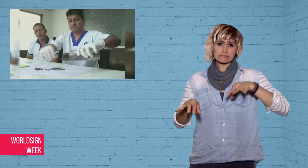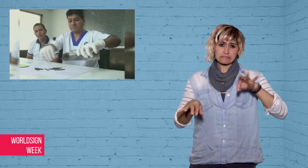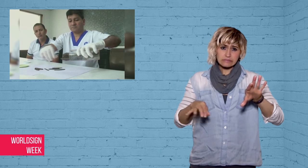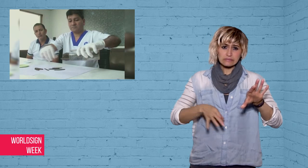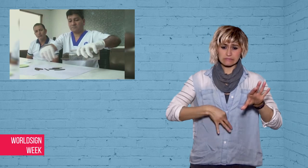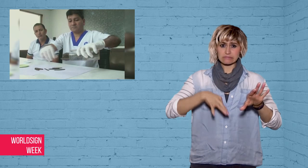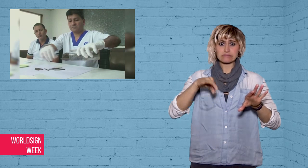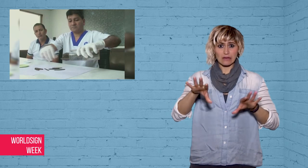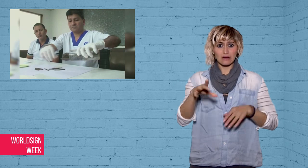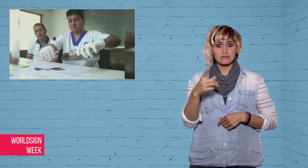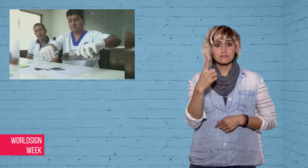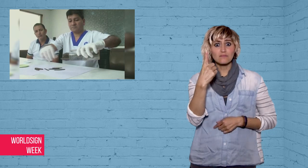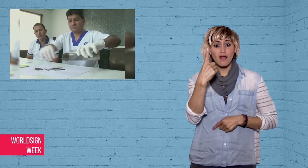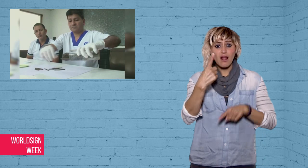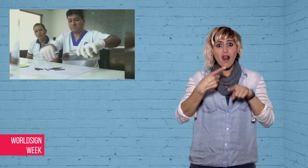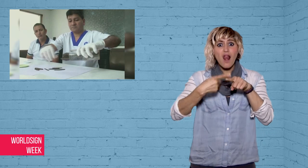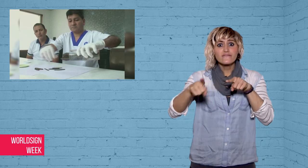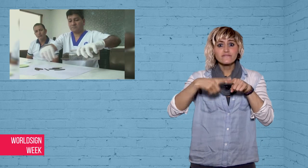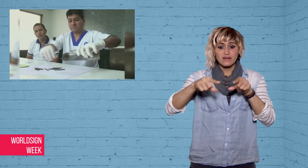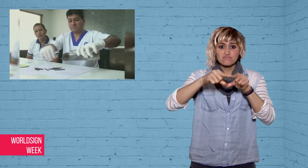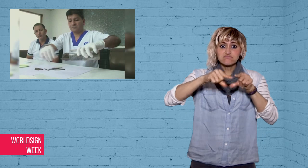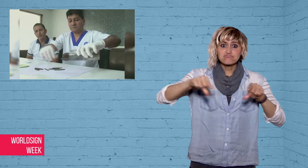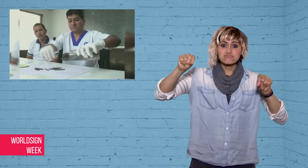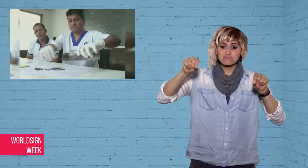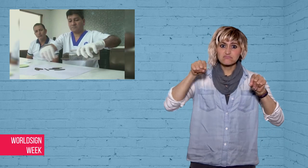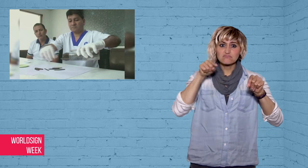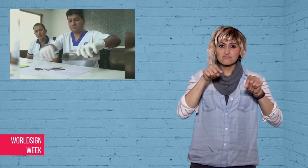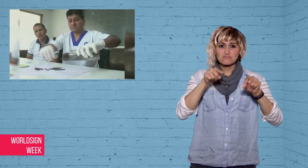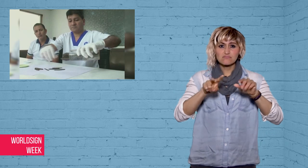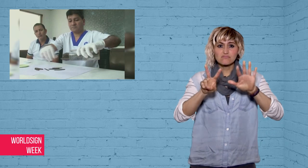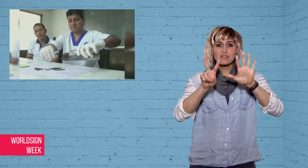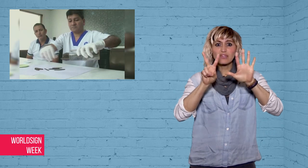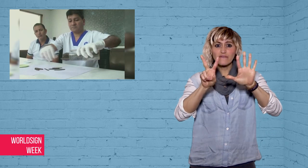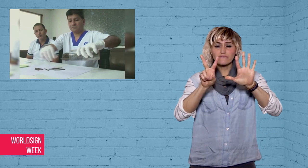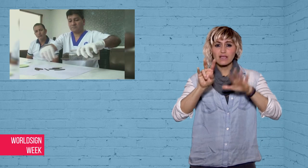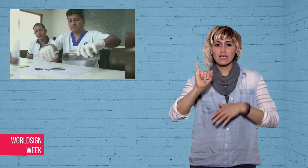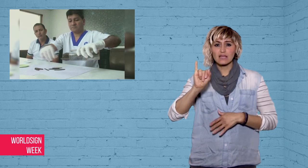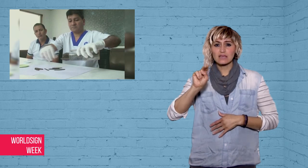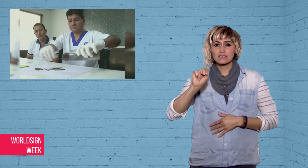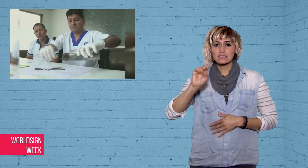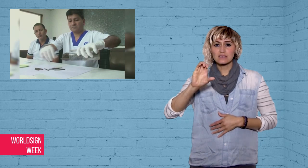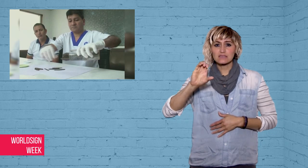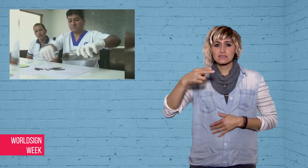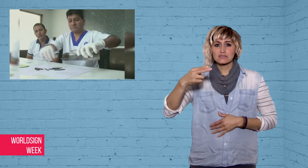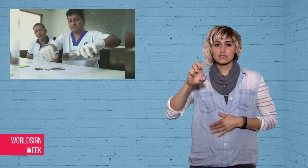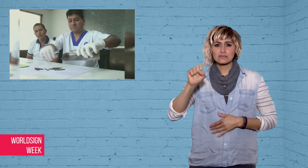up to 7 inches long.